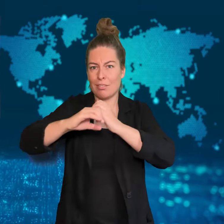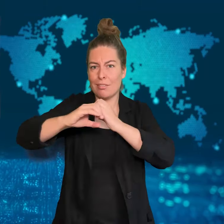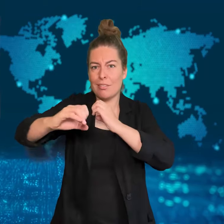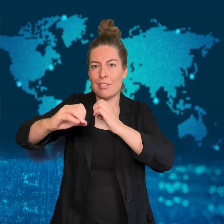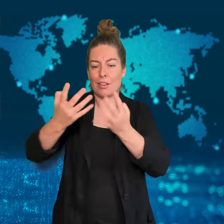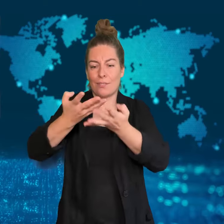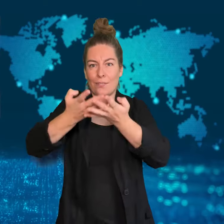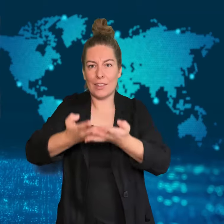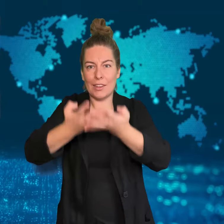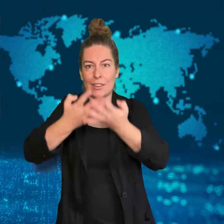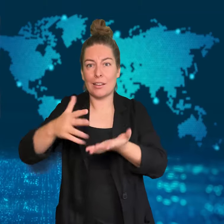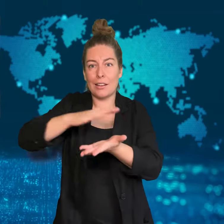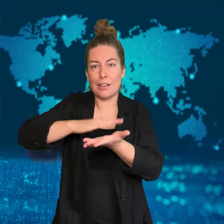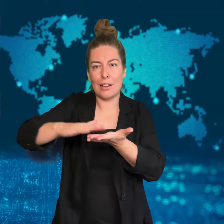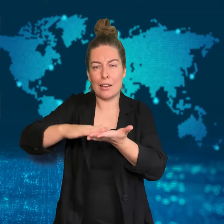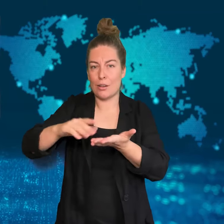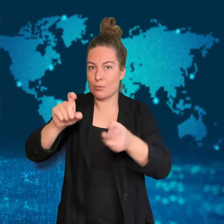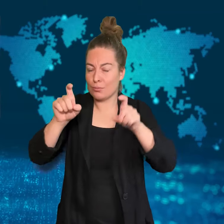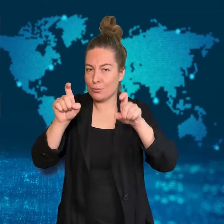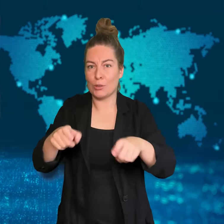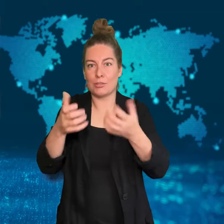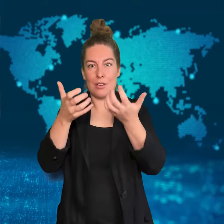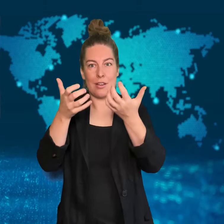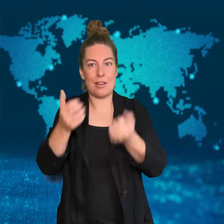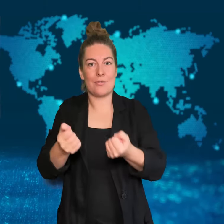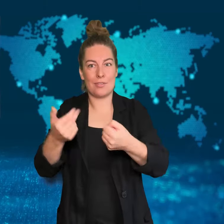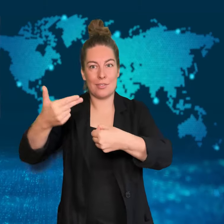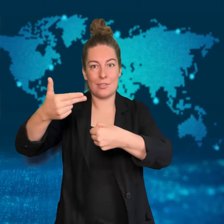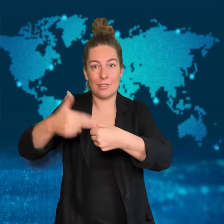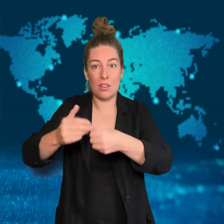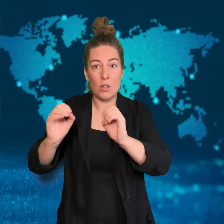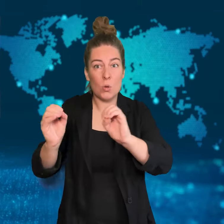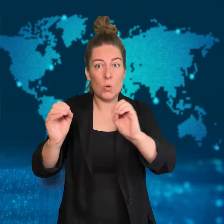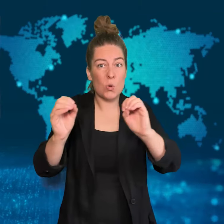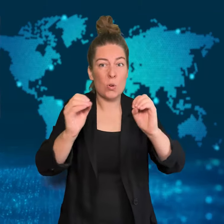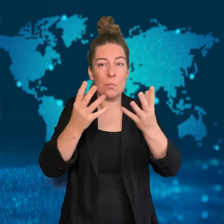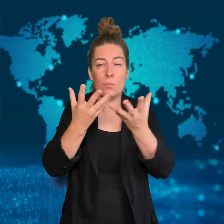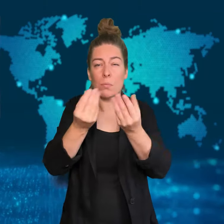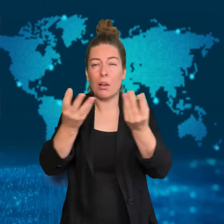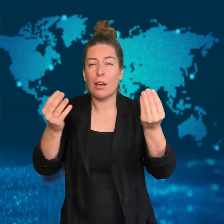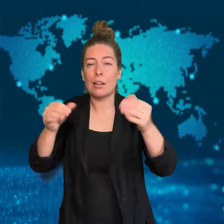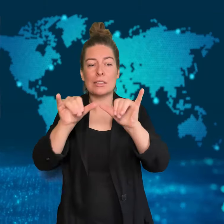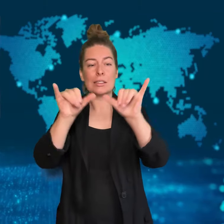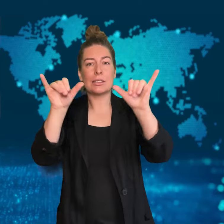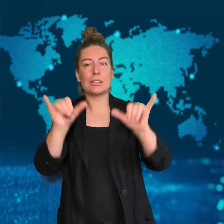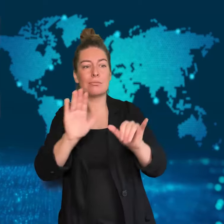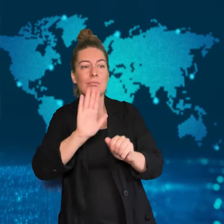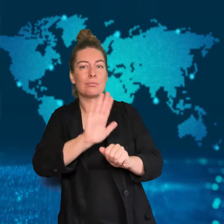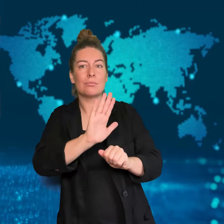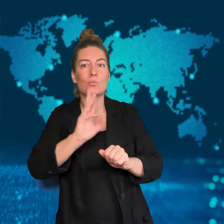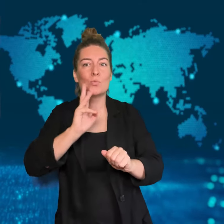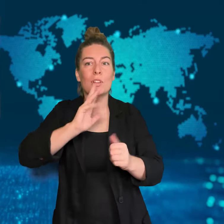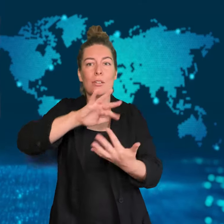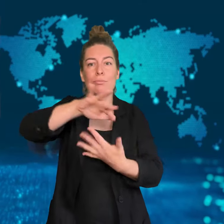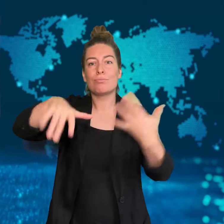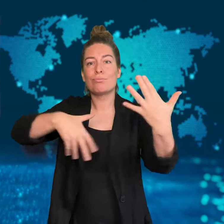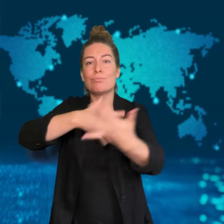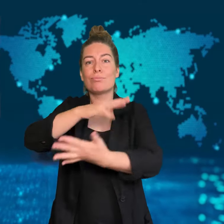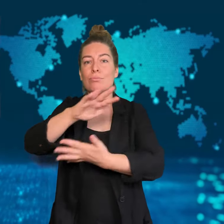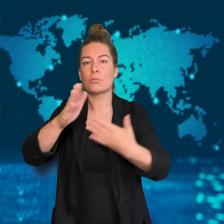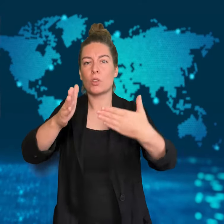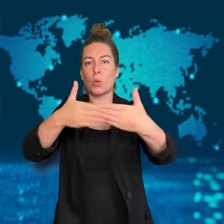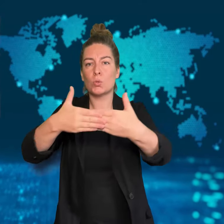since pumping water requires a massive amount of fuel and energy.